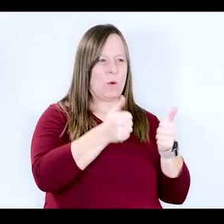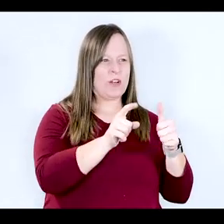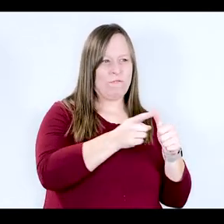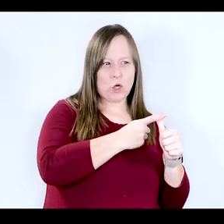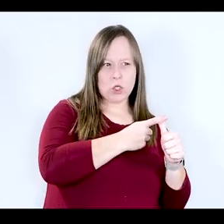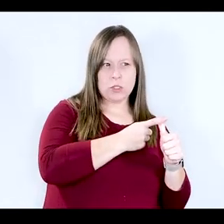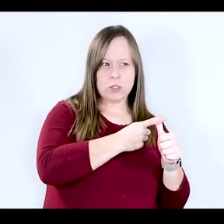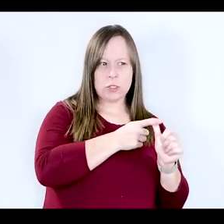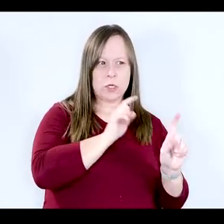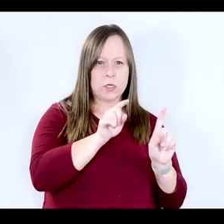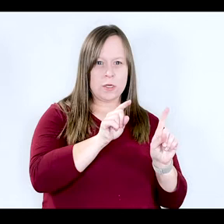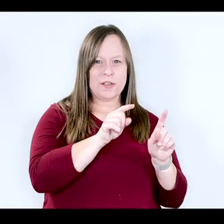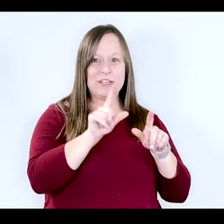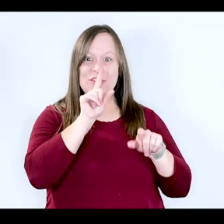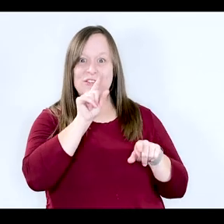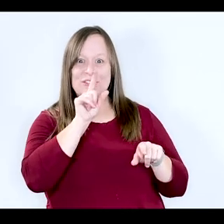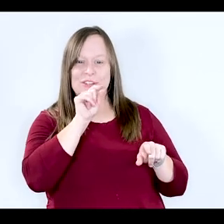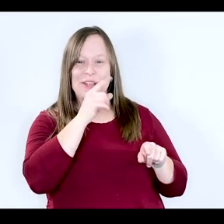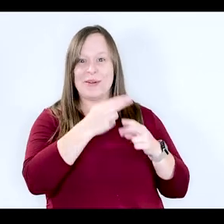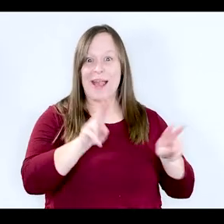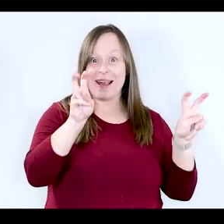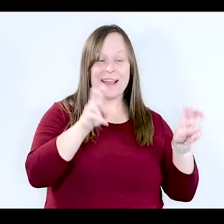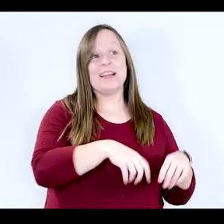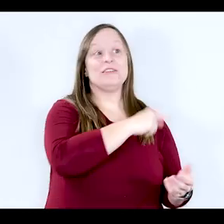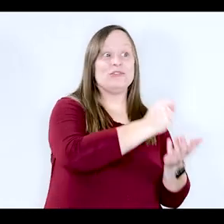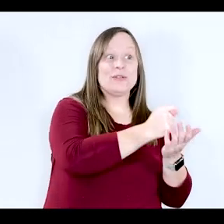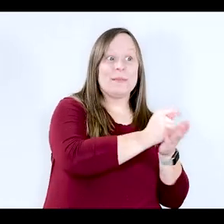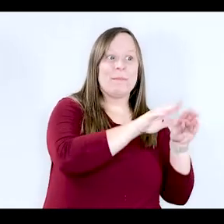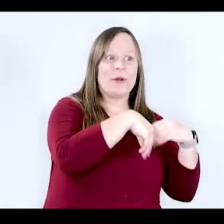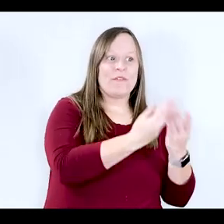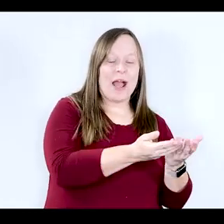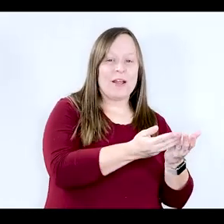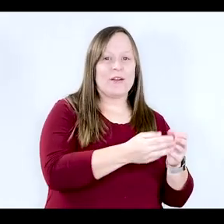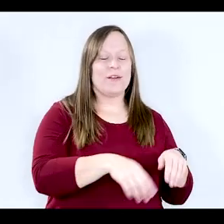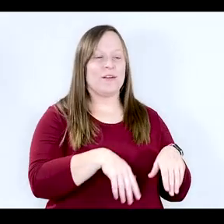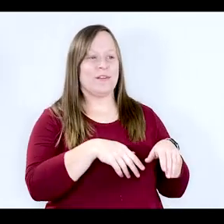first-- is one of the things that treatment providers and direct service